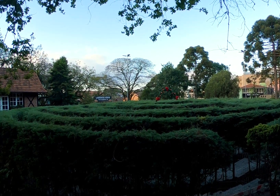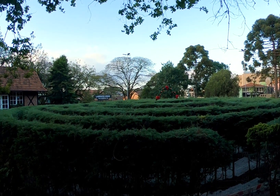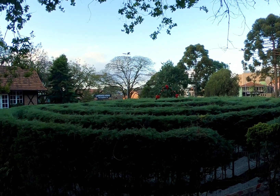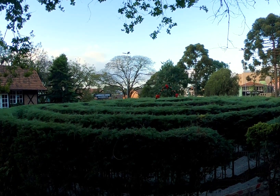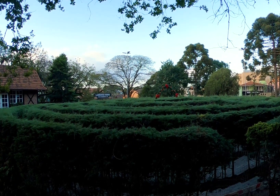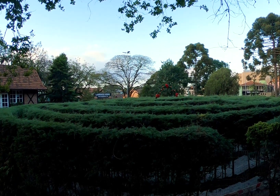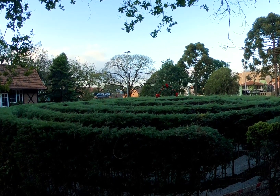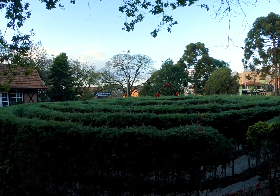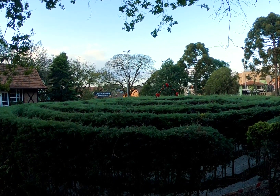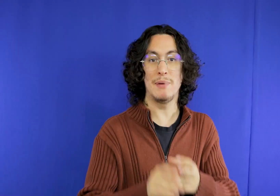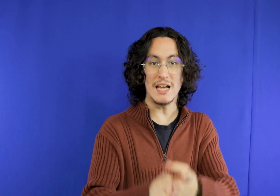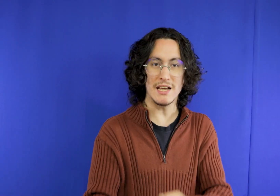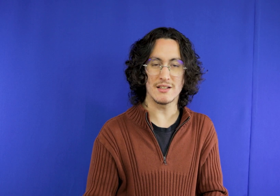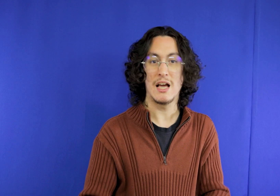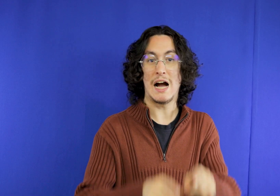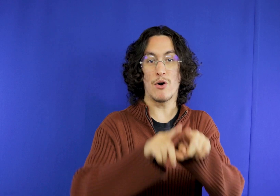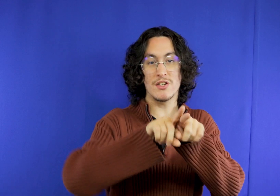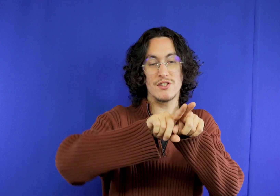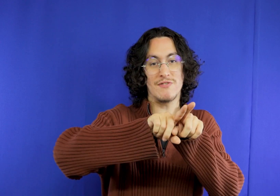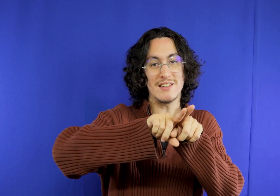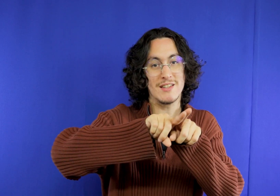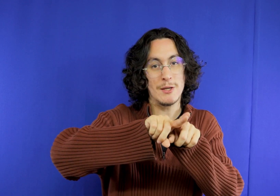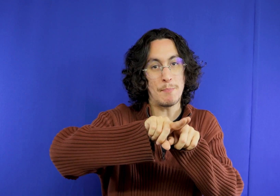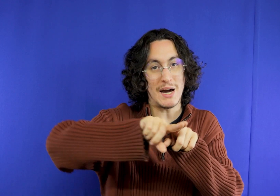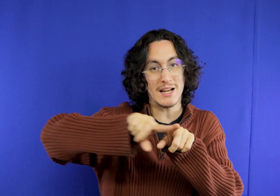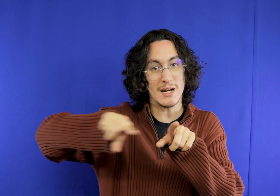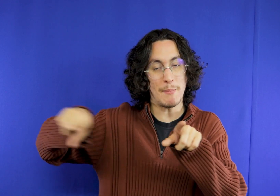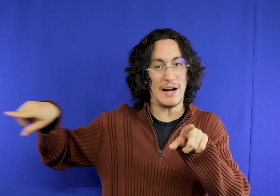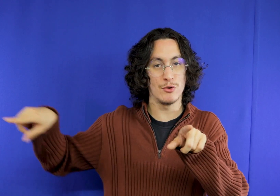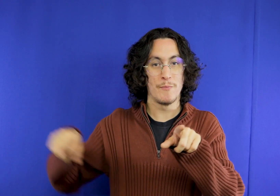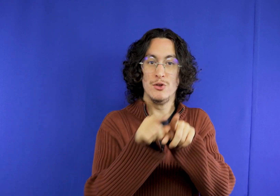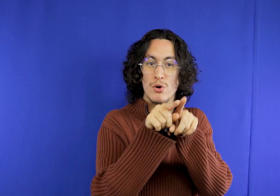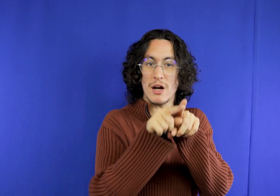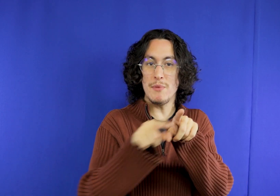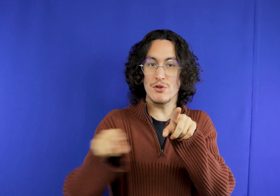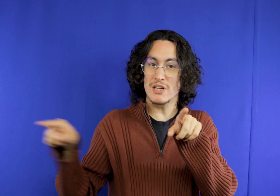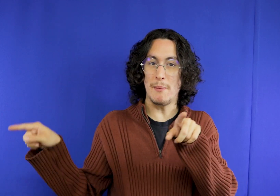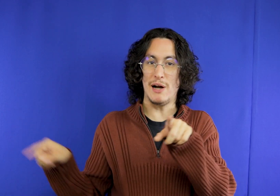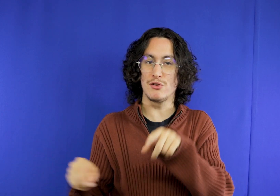Green Lip that is Nova Petrópolis Elisa now we will go to Gramado on the way to